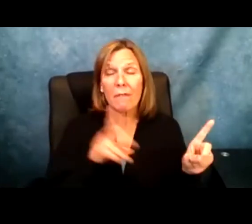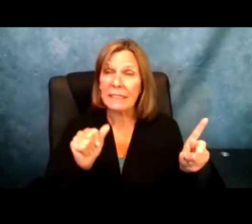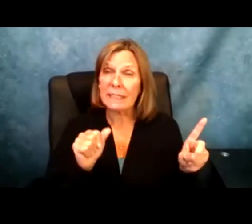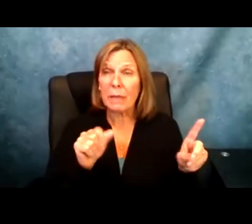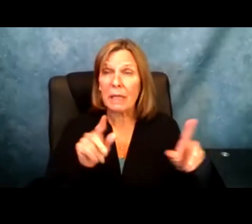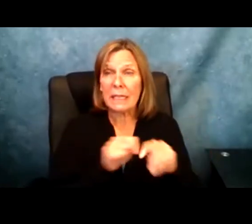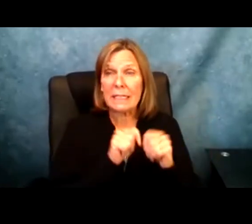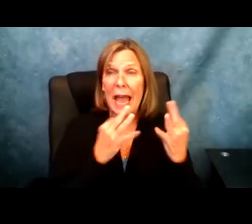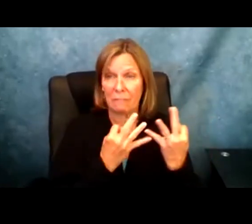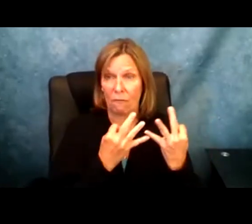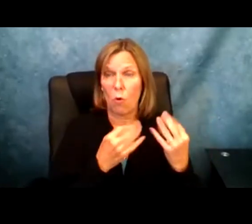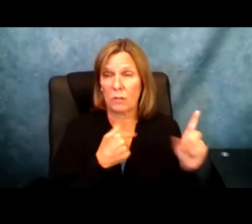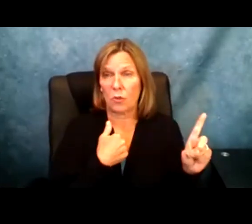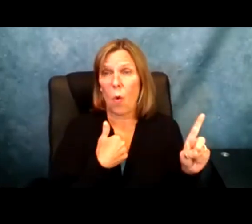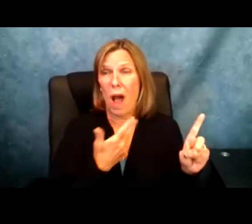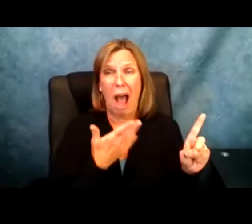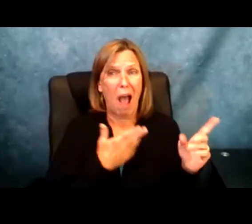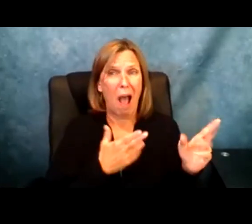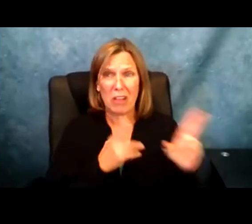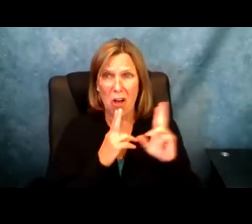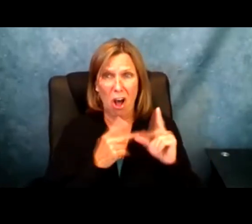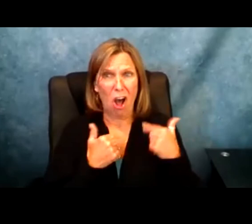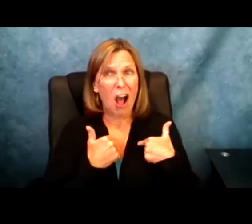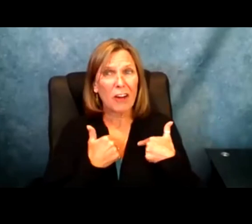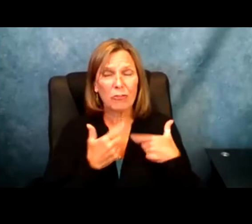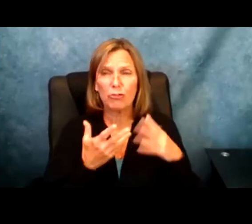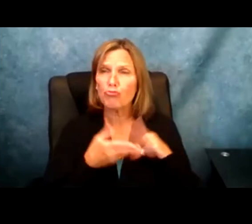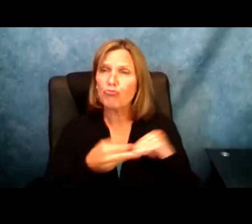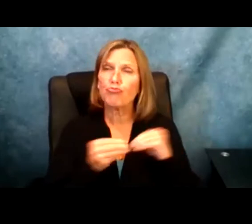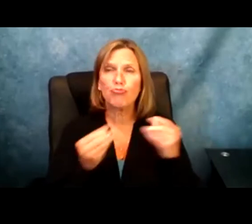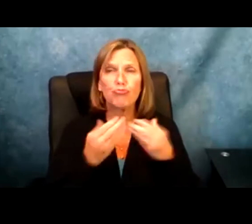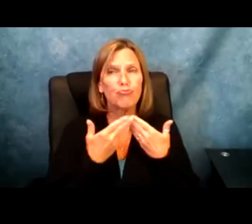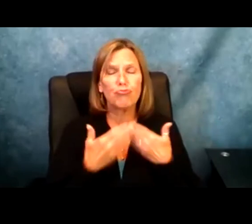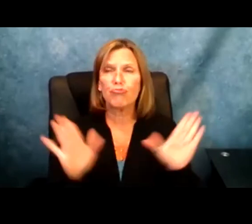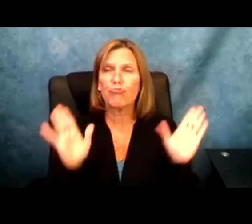viewpoints on disability.